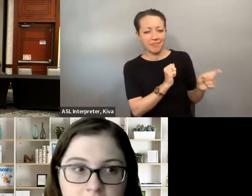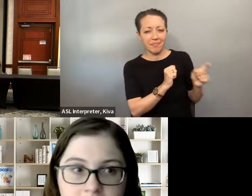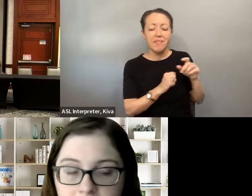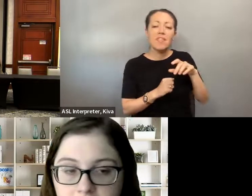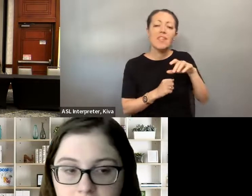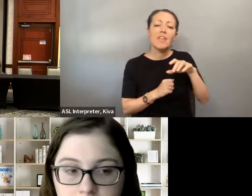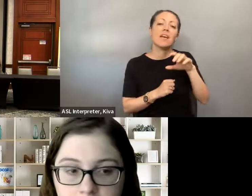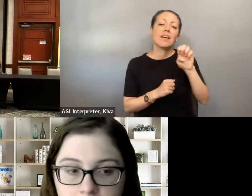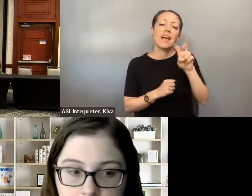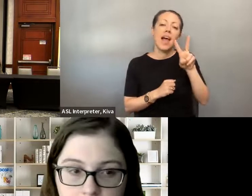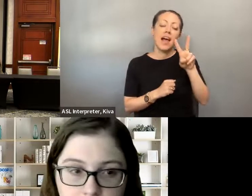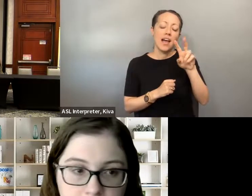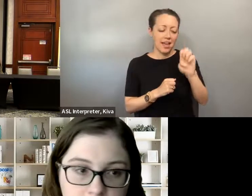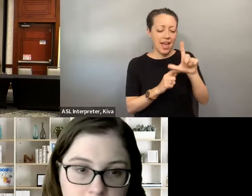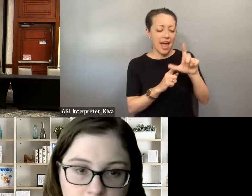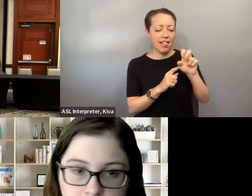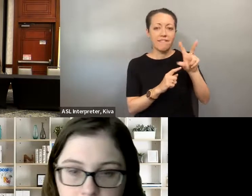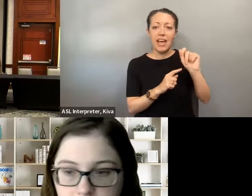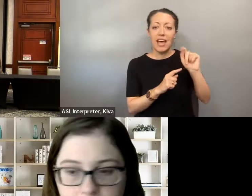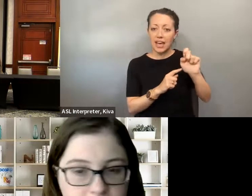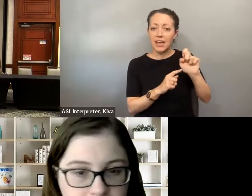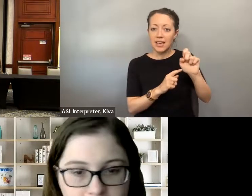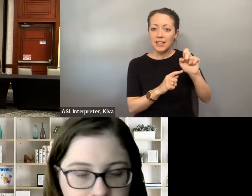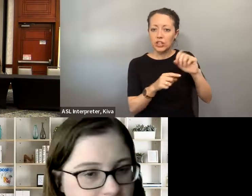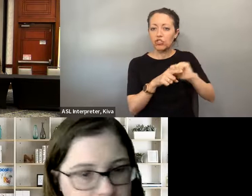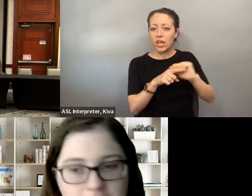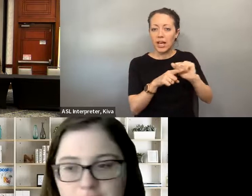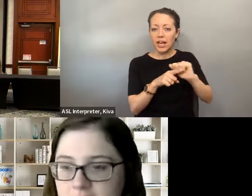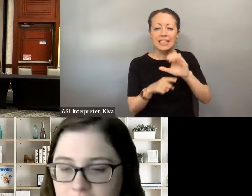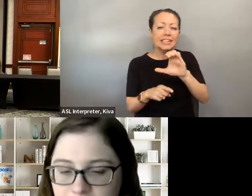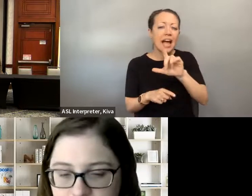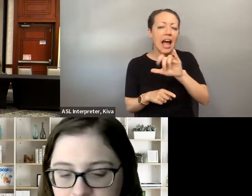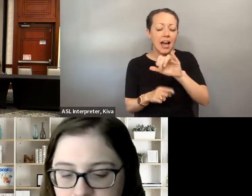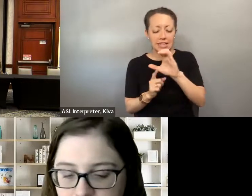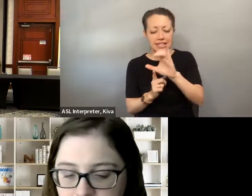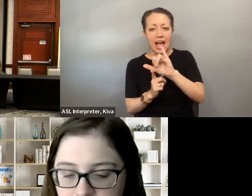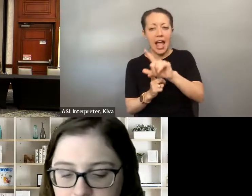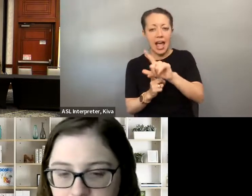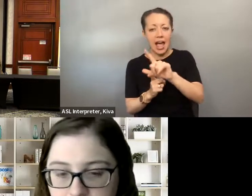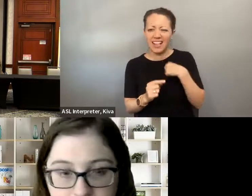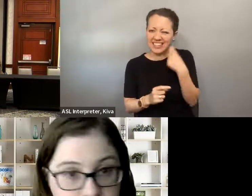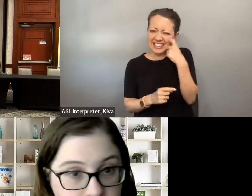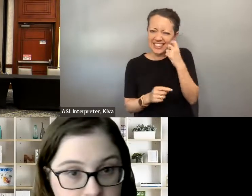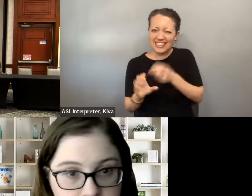running for office and access other resources? » Yes. So I cocreated elevate campaign training for people with disabilities at the national council on